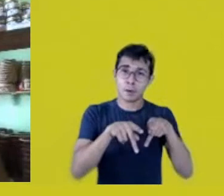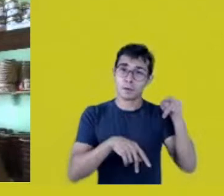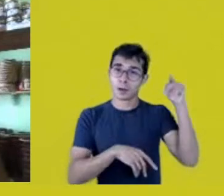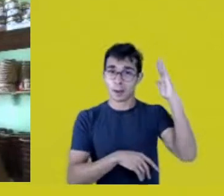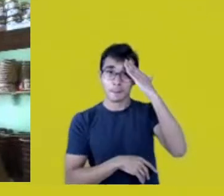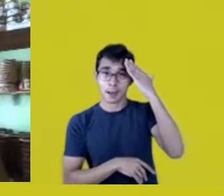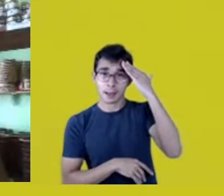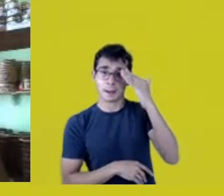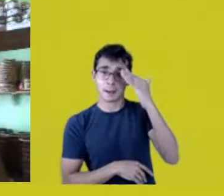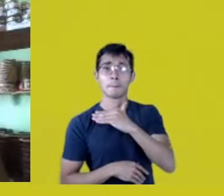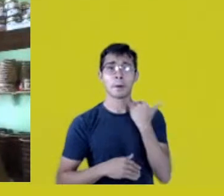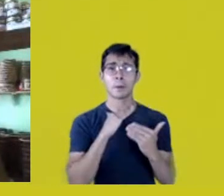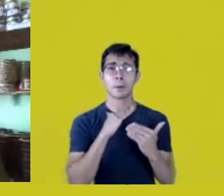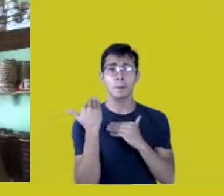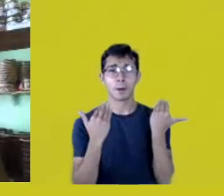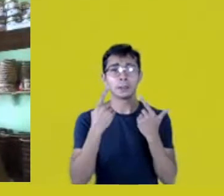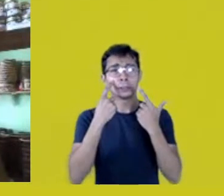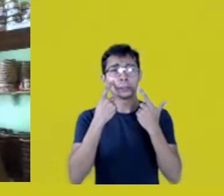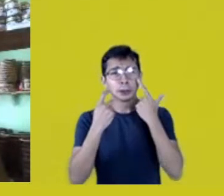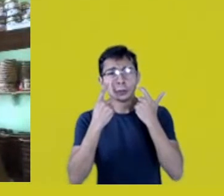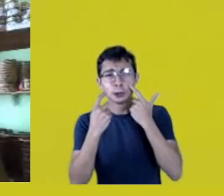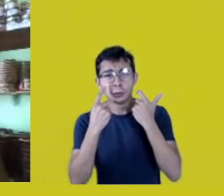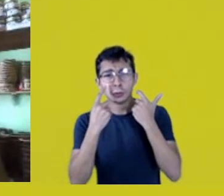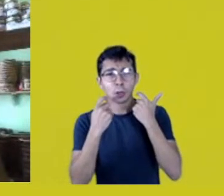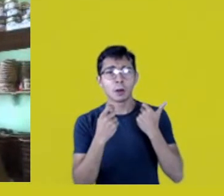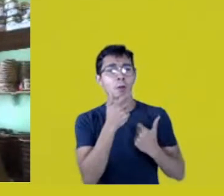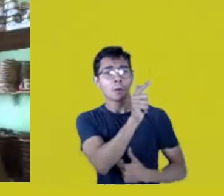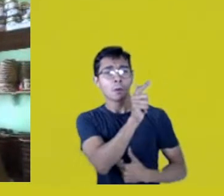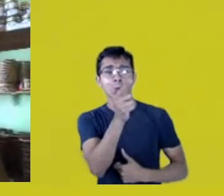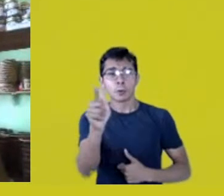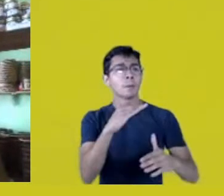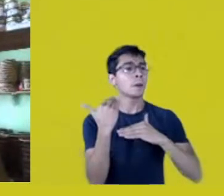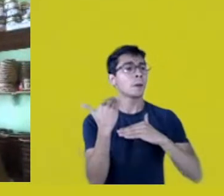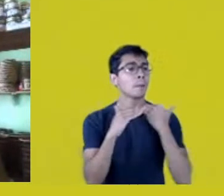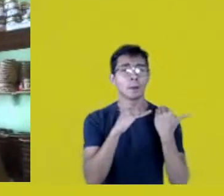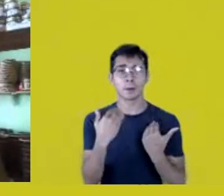And we cry, they’re distant cousins, but the pain is the same!